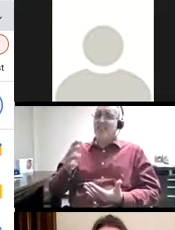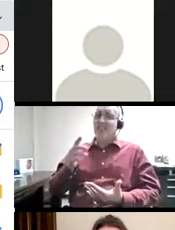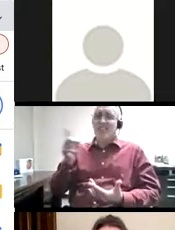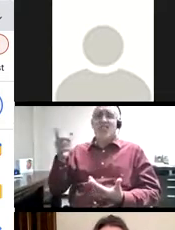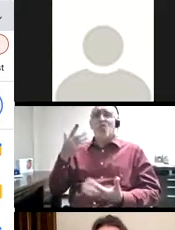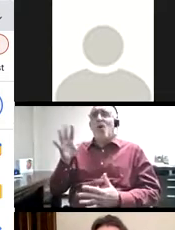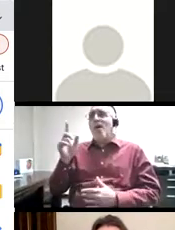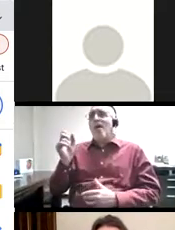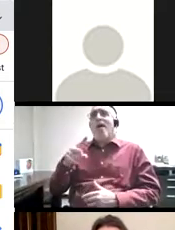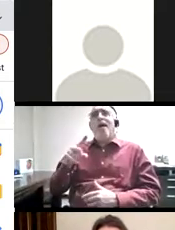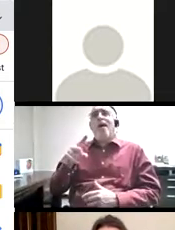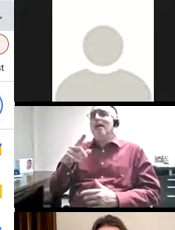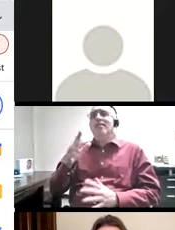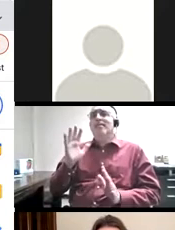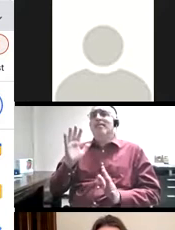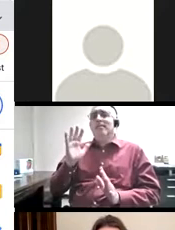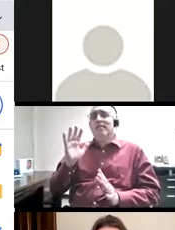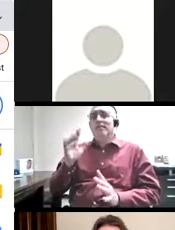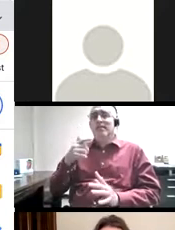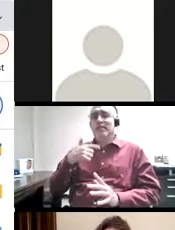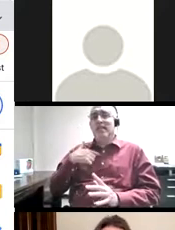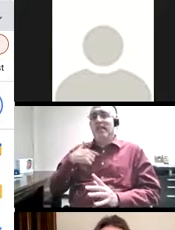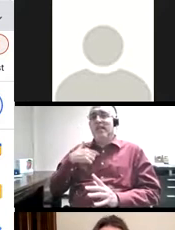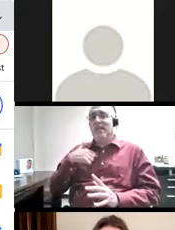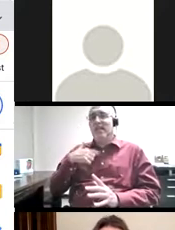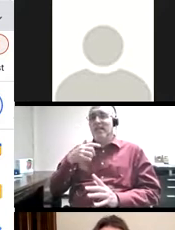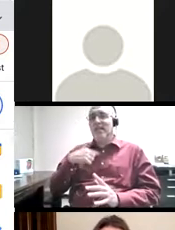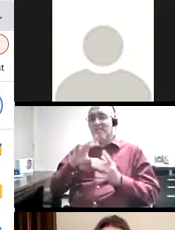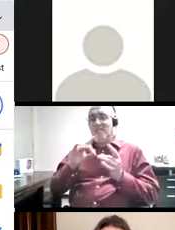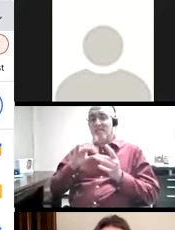ask something that she feels like I might have already addressed, but more often than not, I just